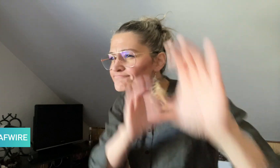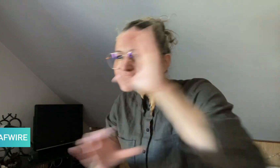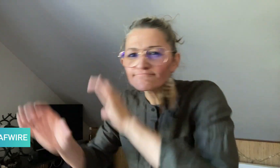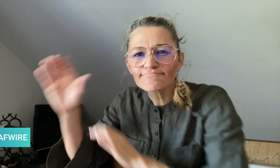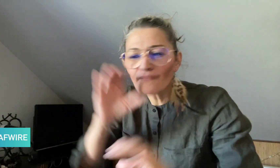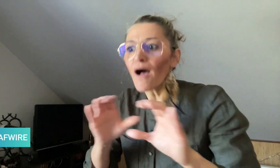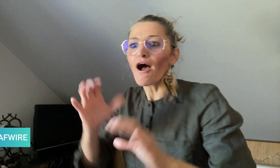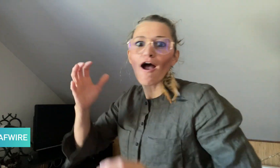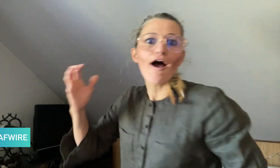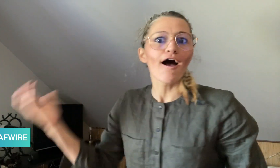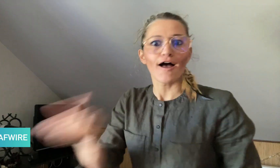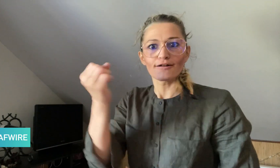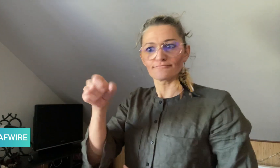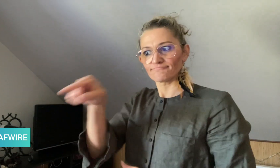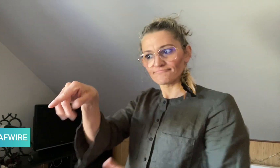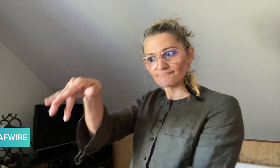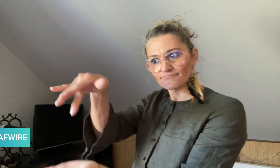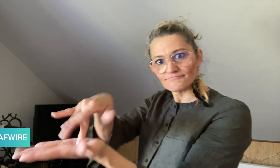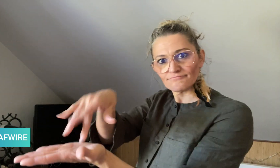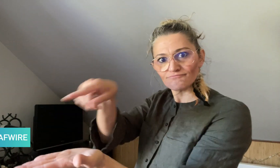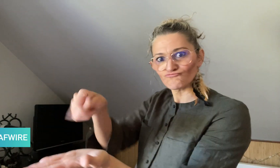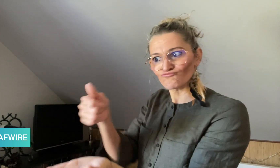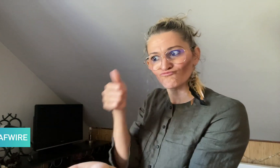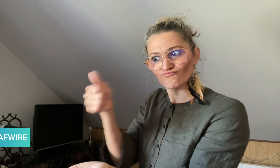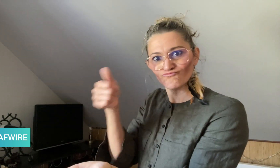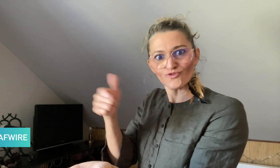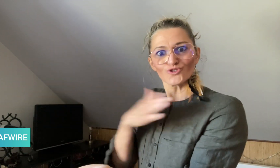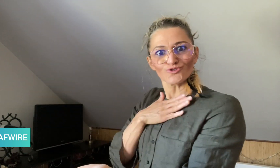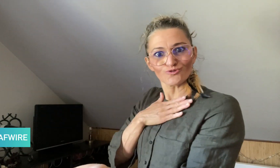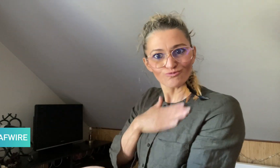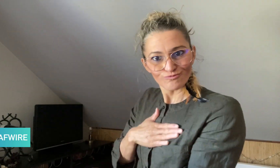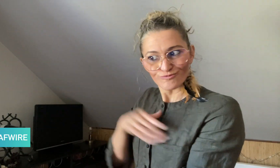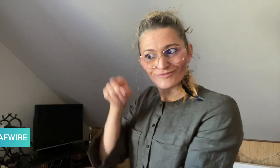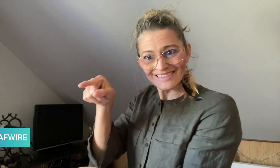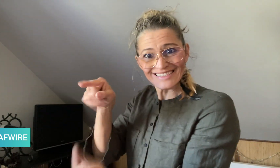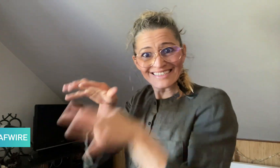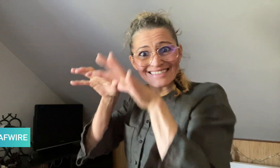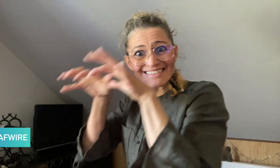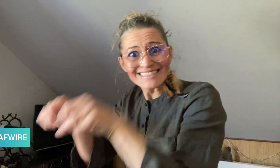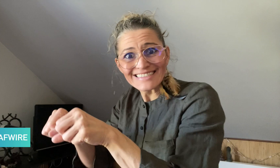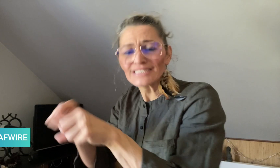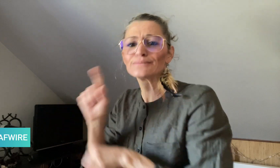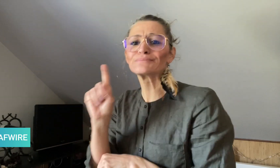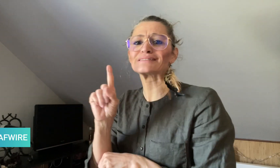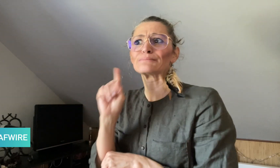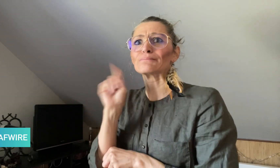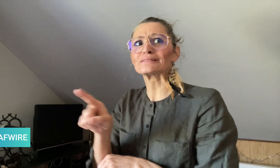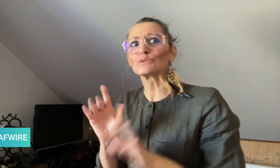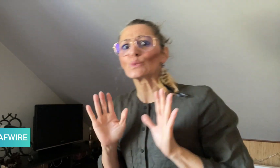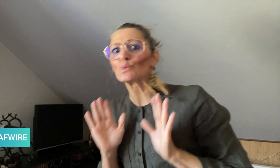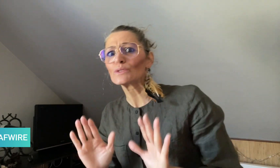MDCC says they have already found a location they like,